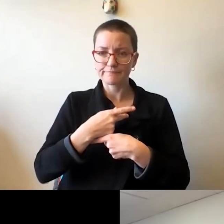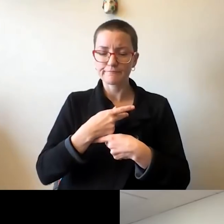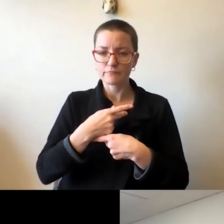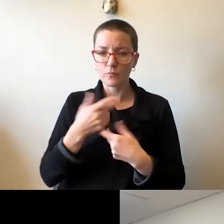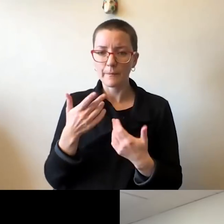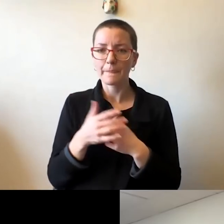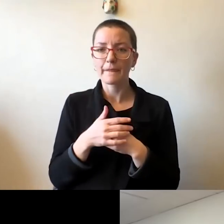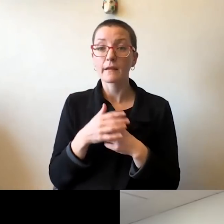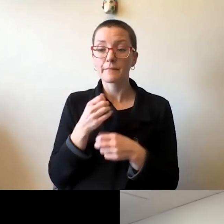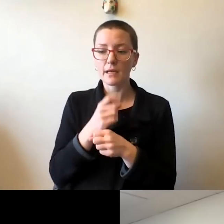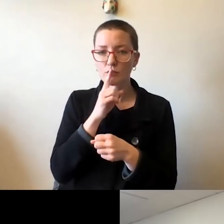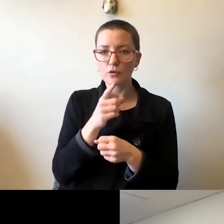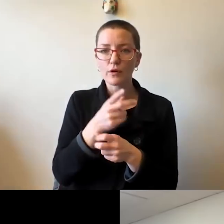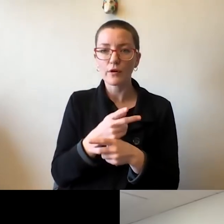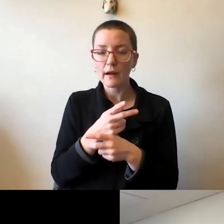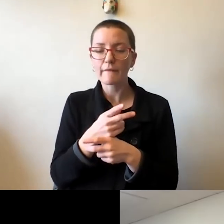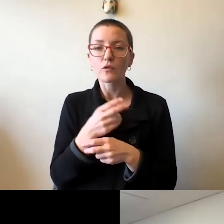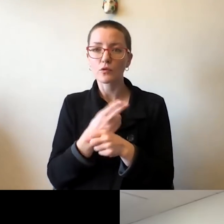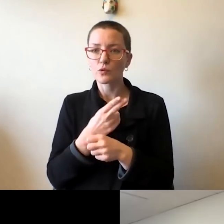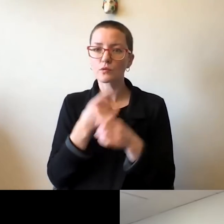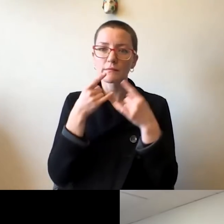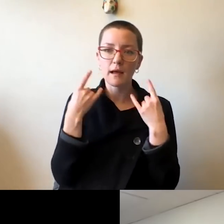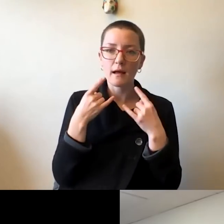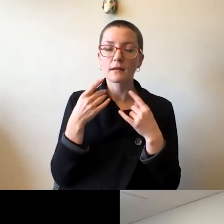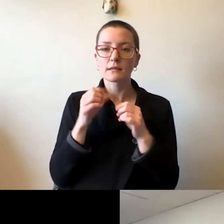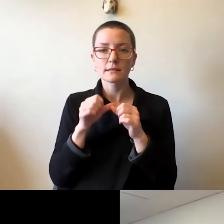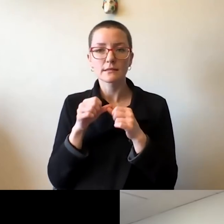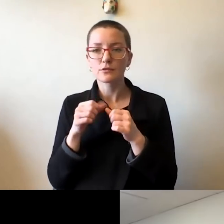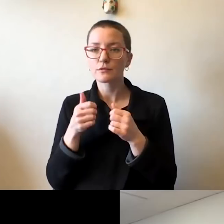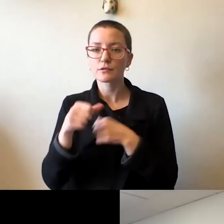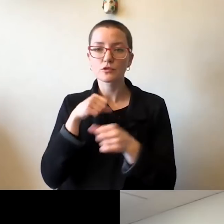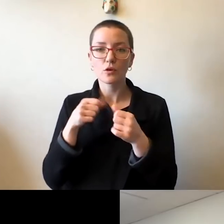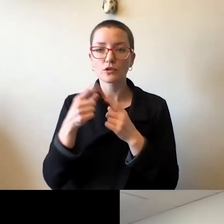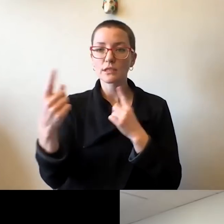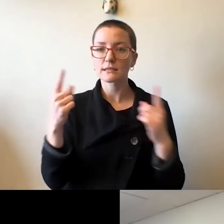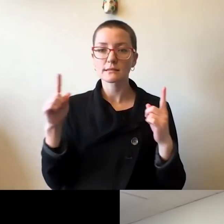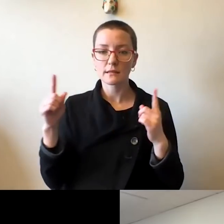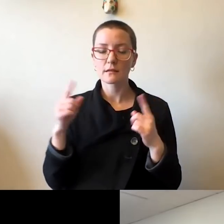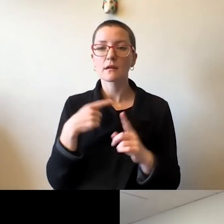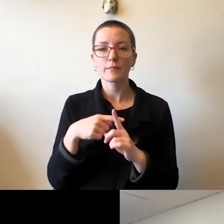with our masking and social distancing, as well as staying the course with our testing is going